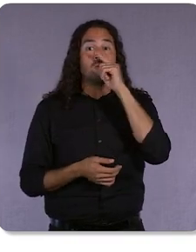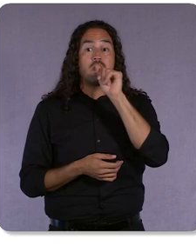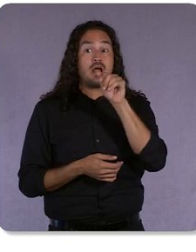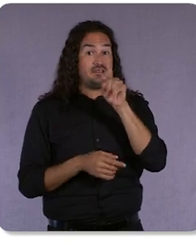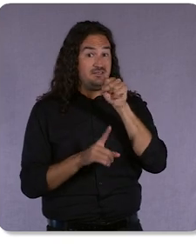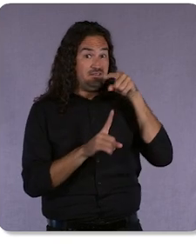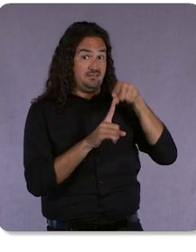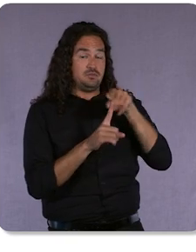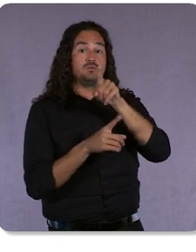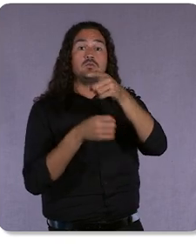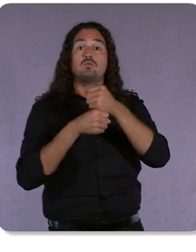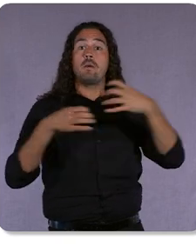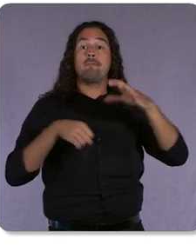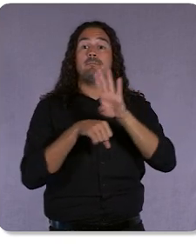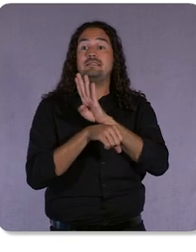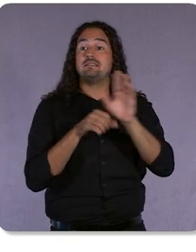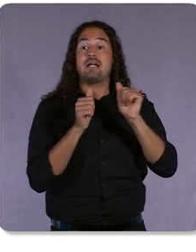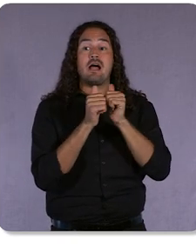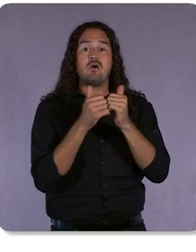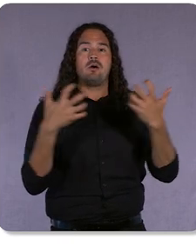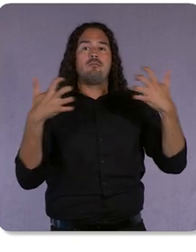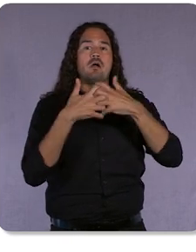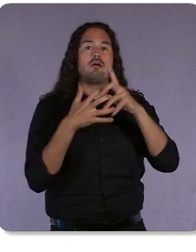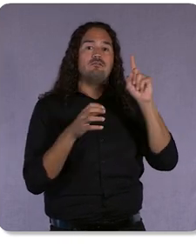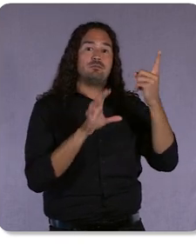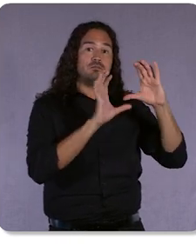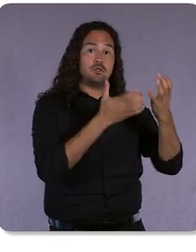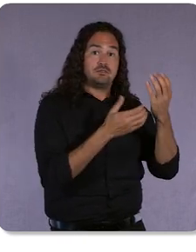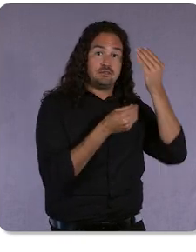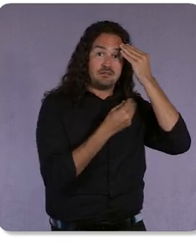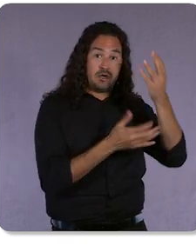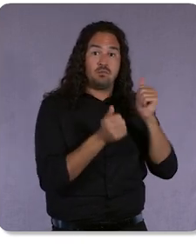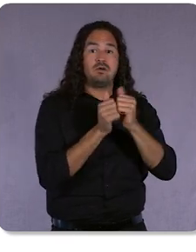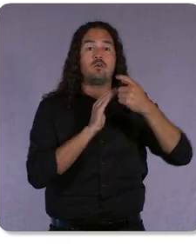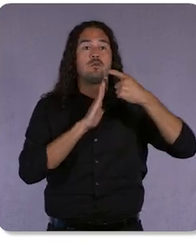data with automation in a privacy-safe way. New customer acquisition with Customer Match